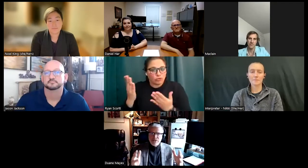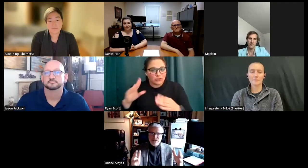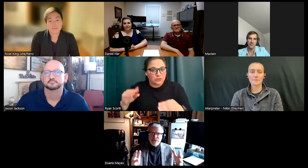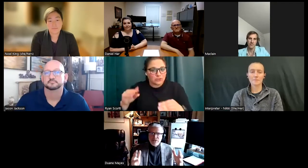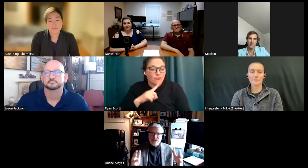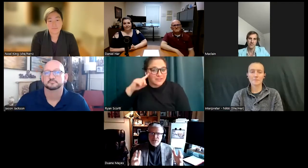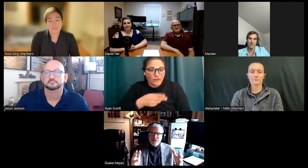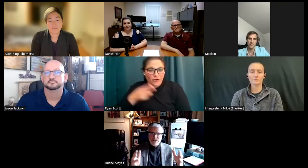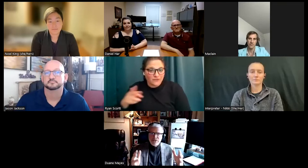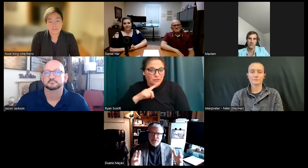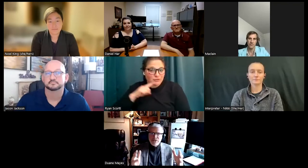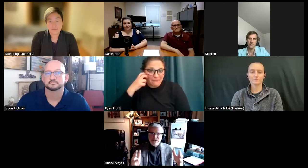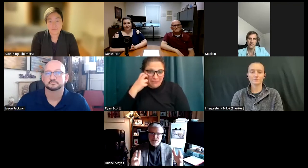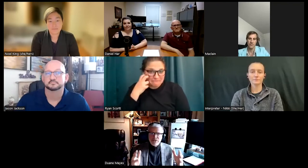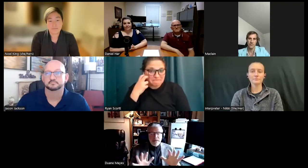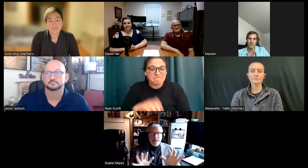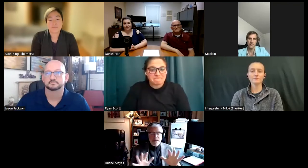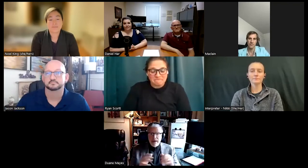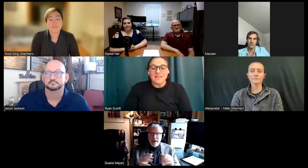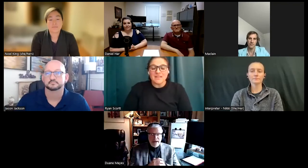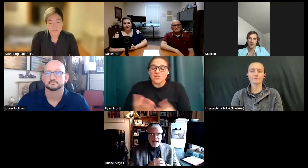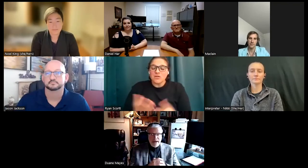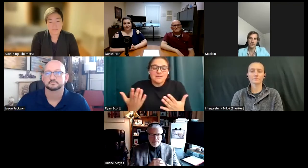and deafblind. So, I can't tell you how excited I am. So, I'm going to sit back